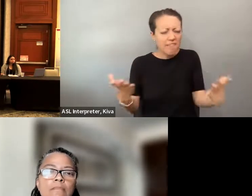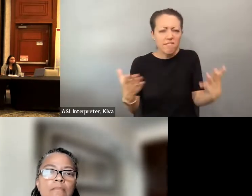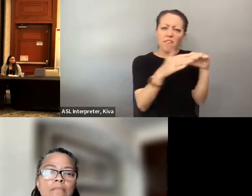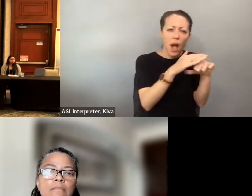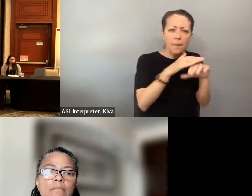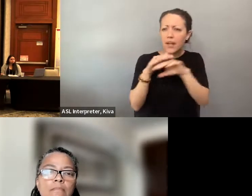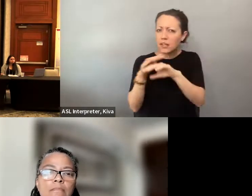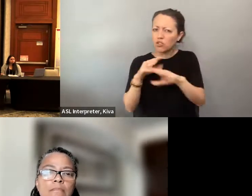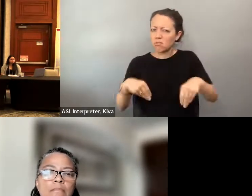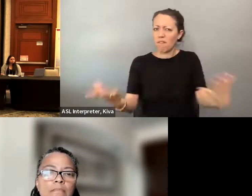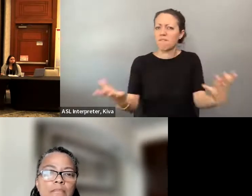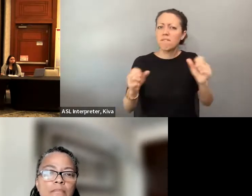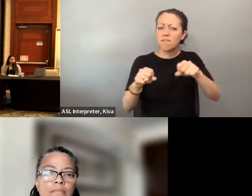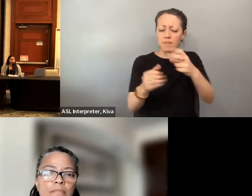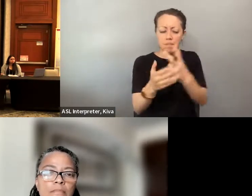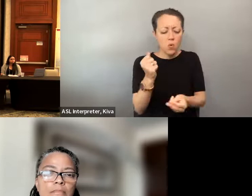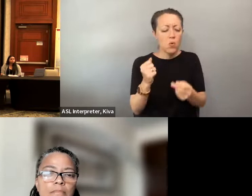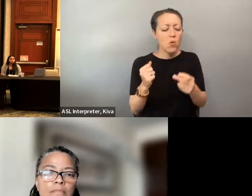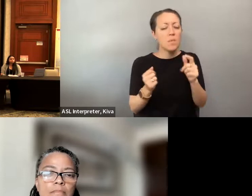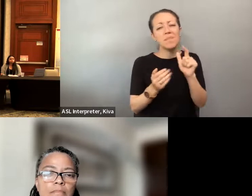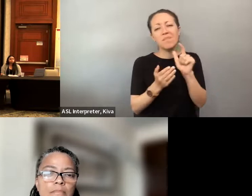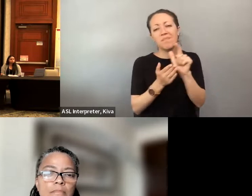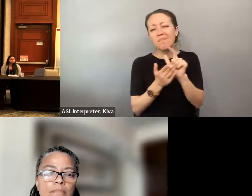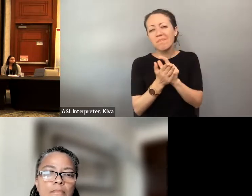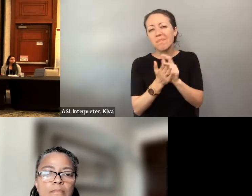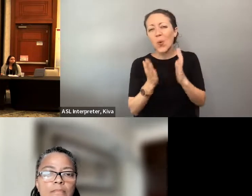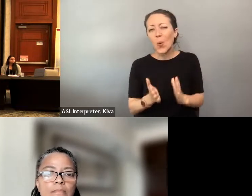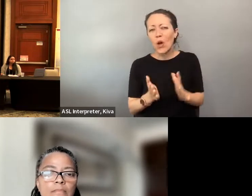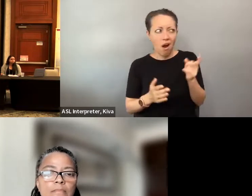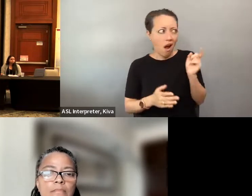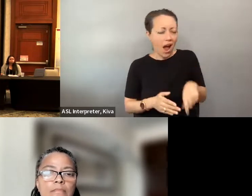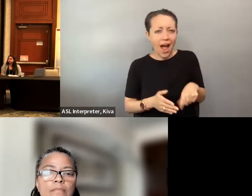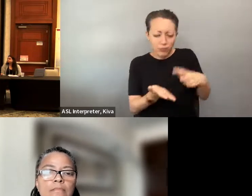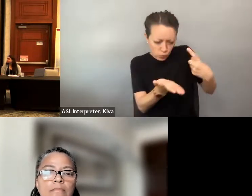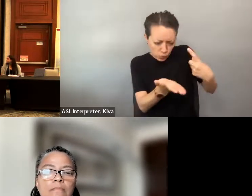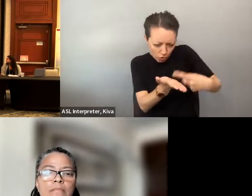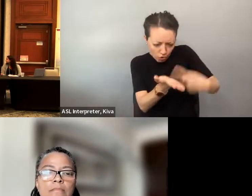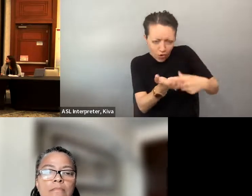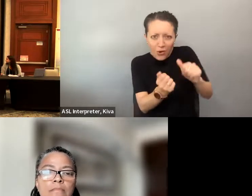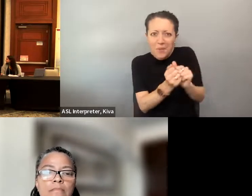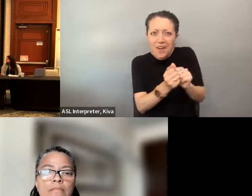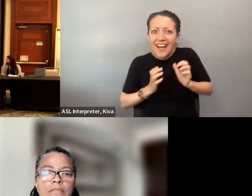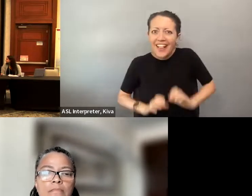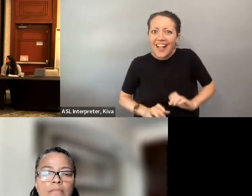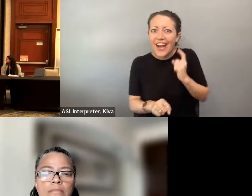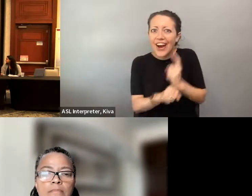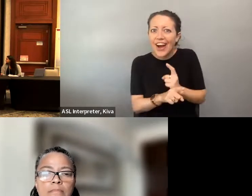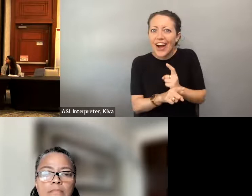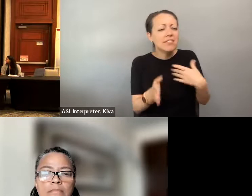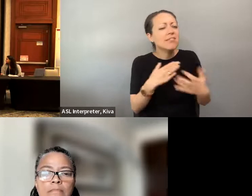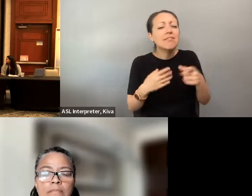individuals, my office did provide those additional accommodations, and because you -- a lawyer always talks